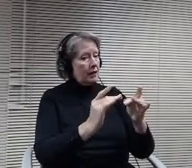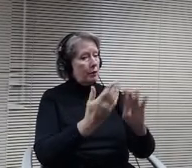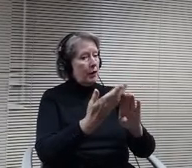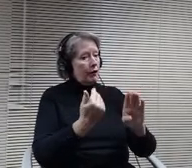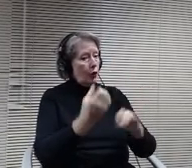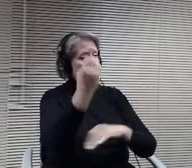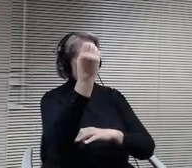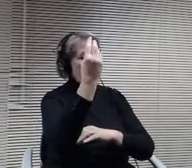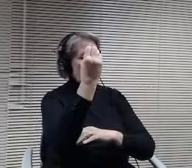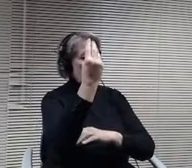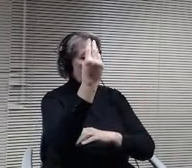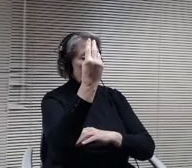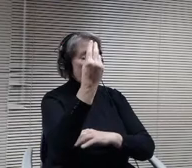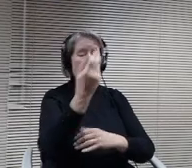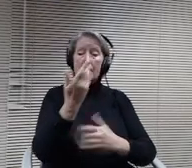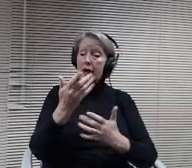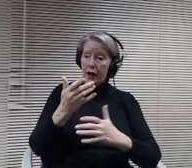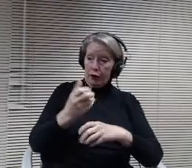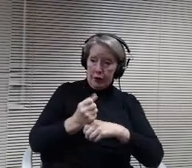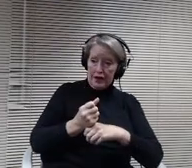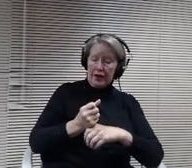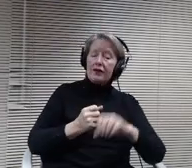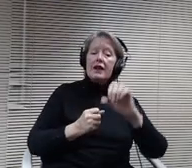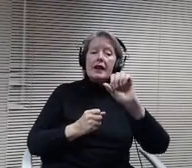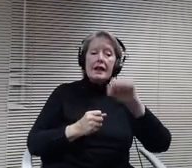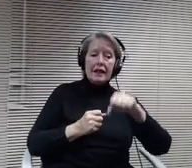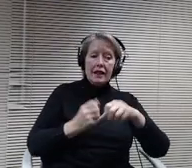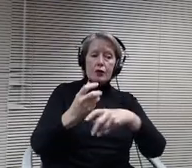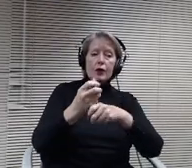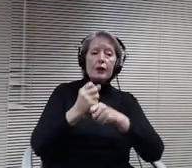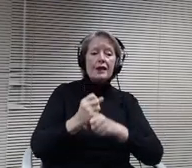members and I will read them now. If that is OK.